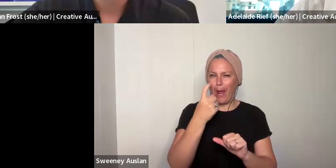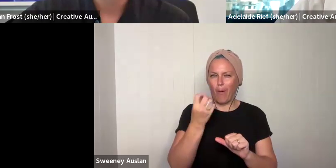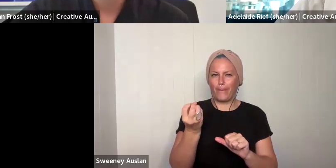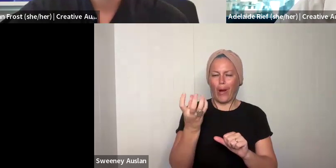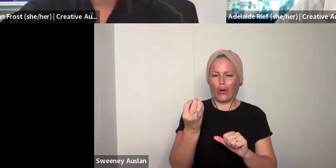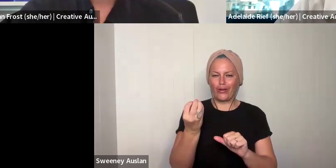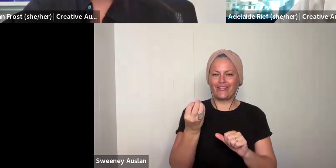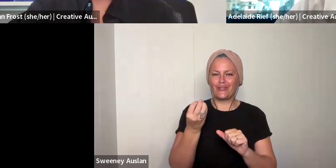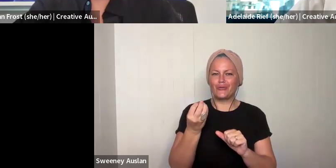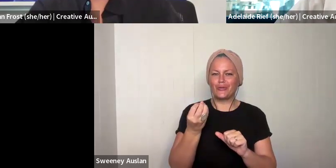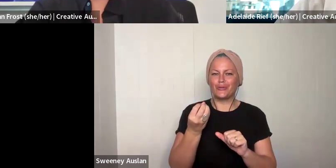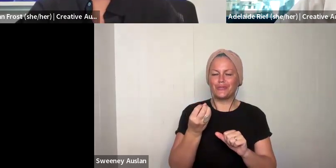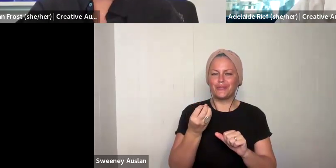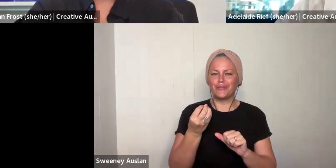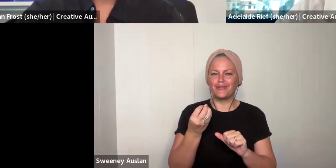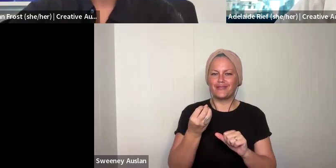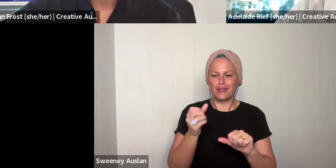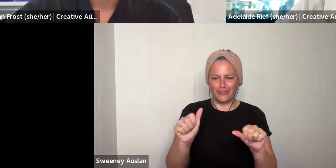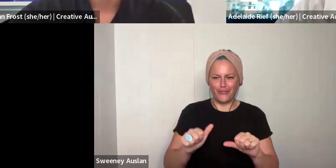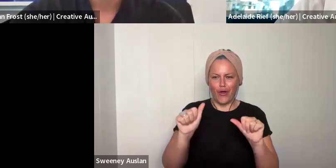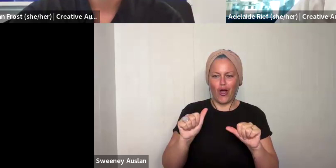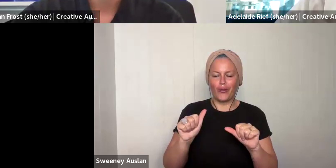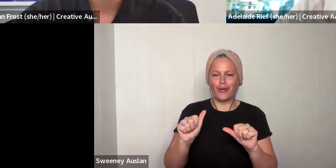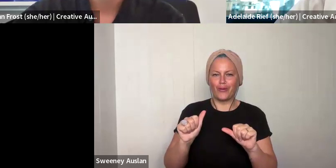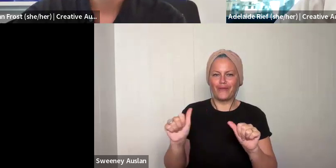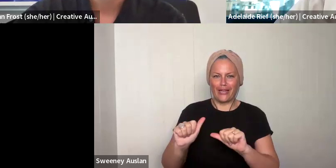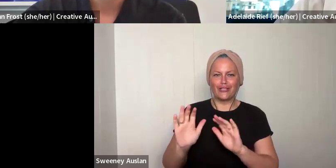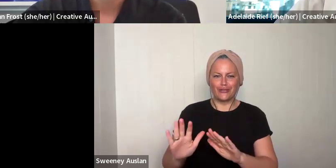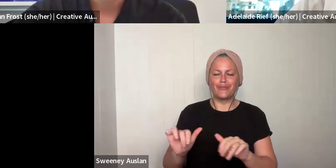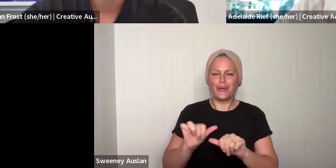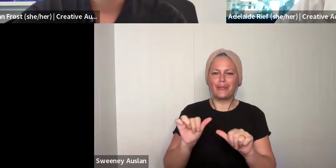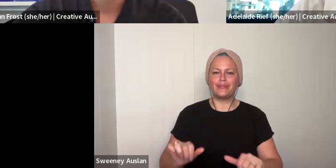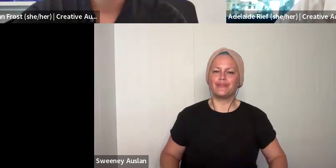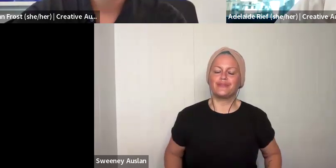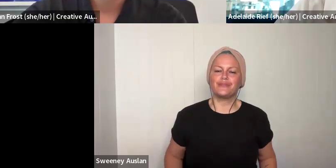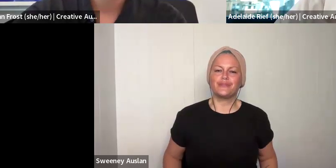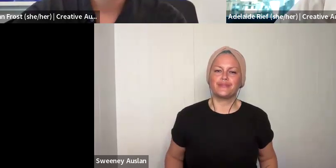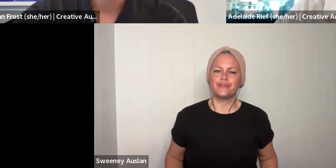second, folks. There we go. One more noise, just to let us know where we're going here.